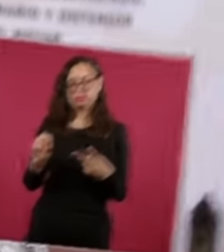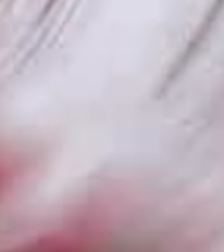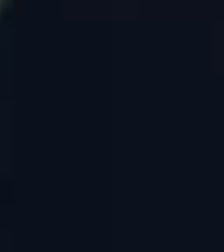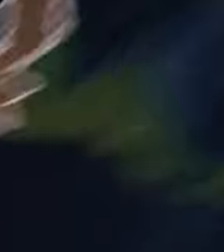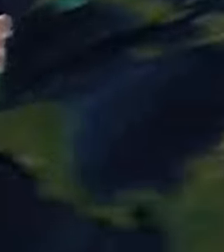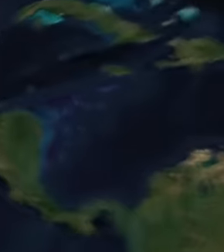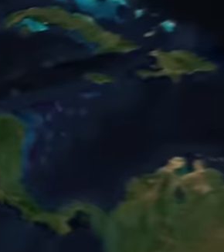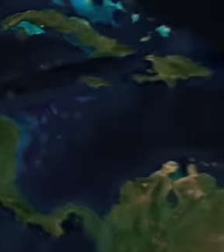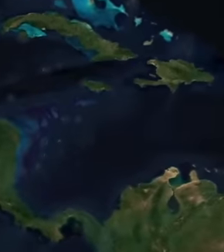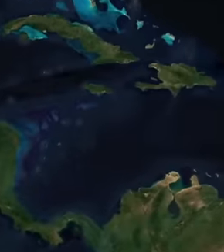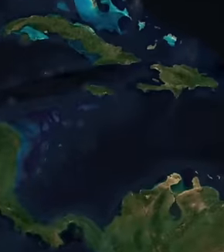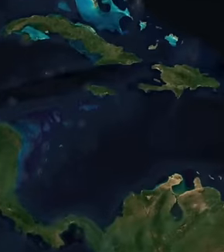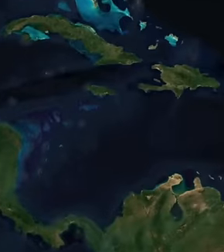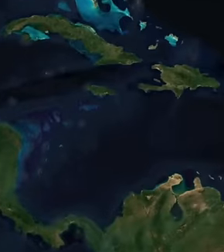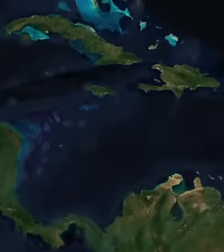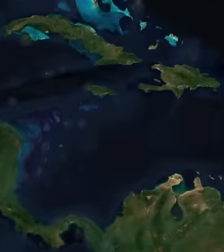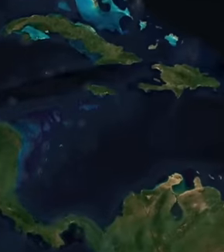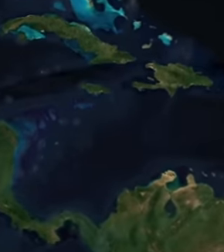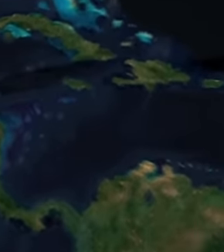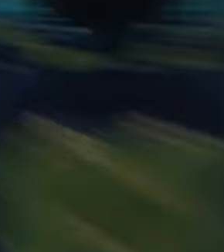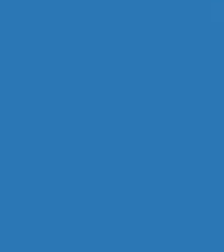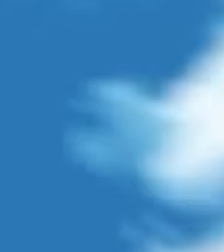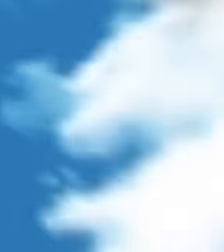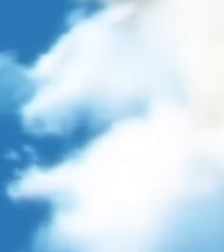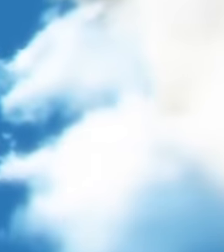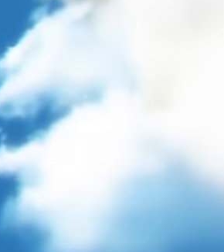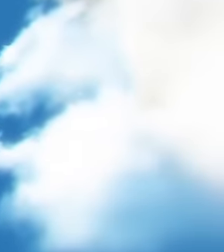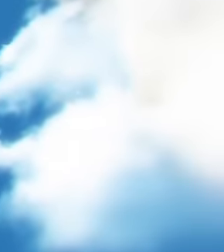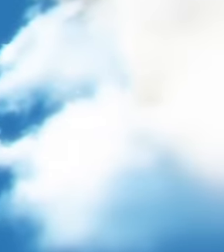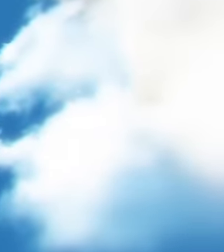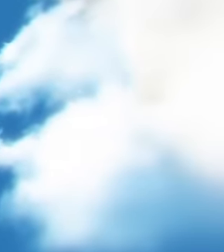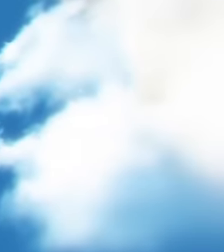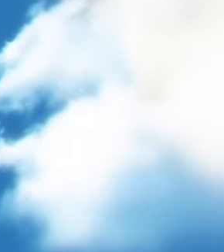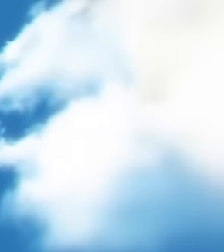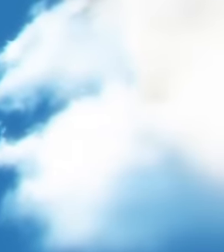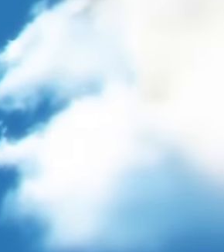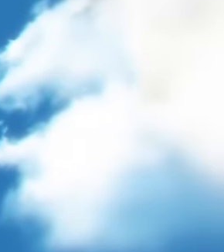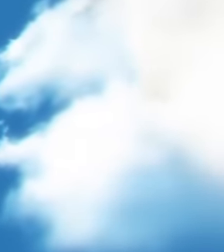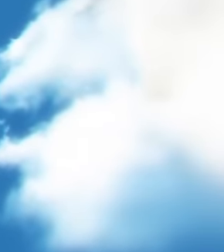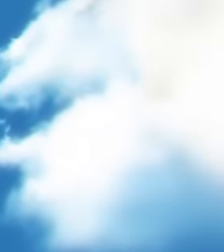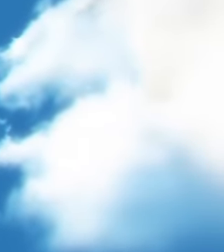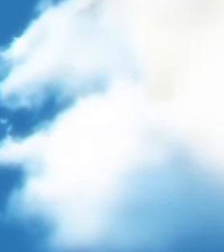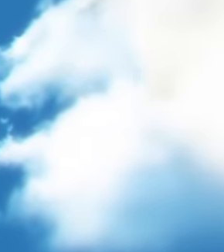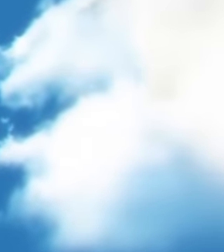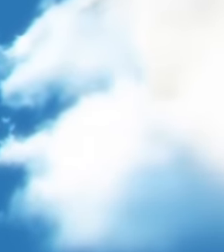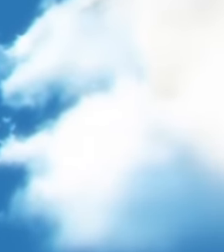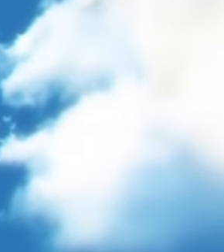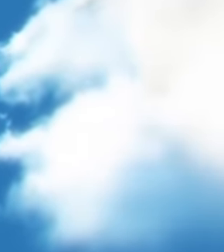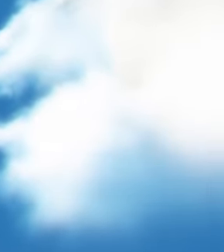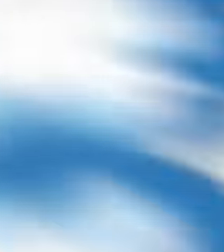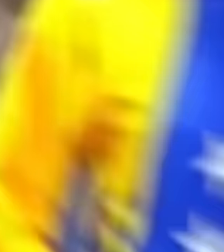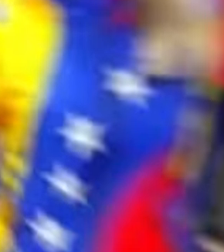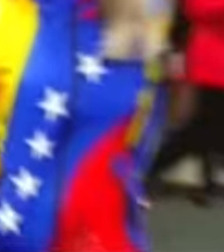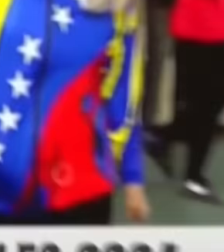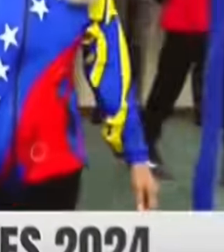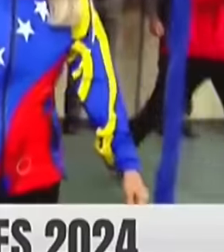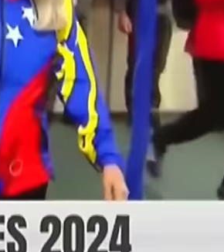Mexico acted with prudence With respect to the elections held in Venezuela on July 28,